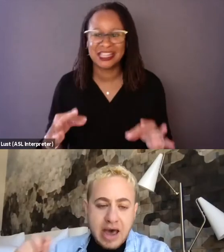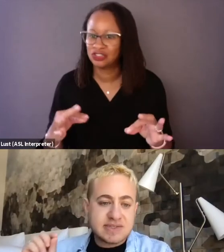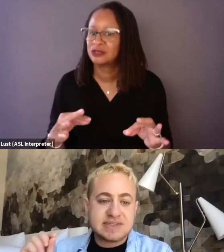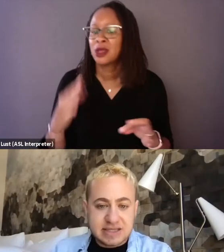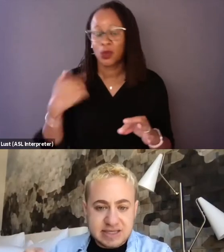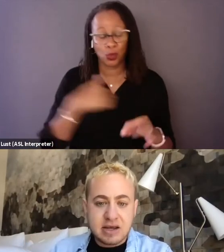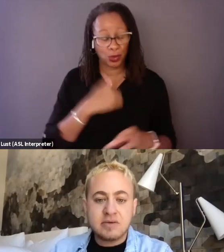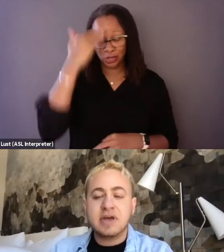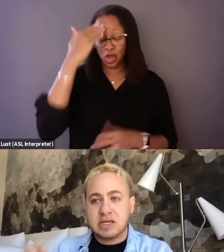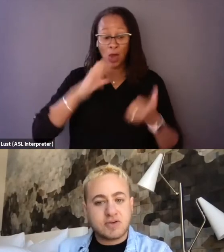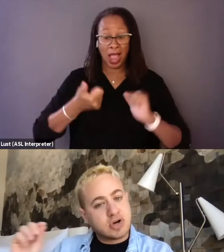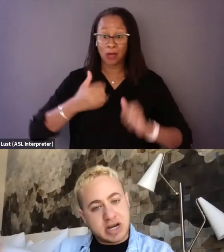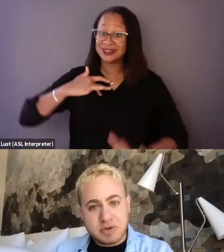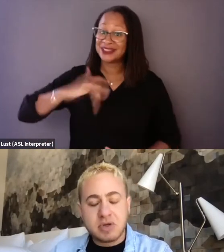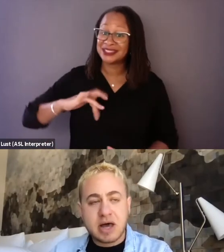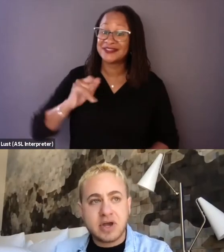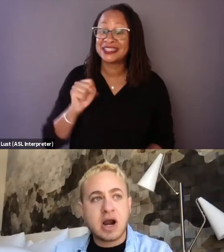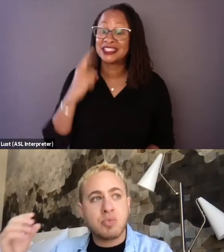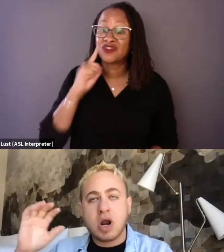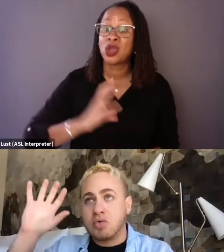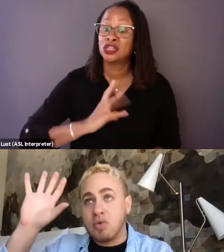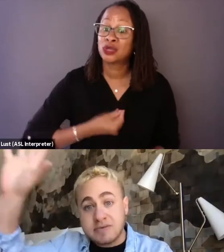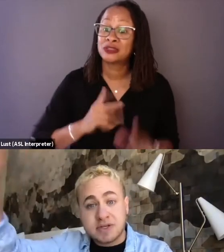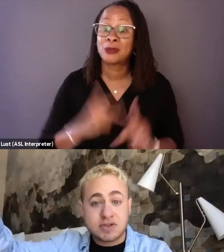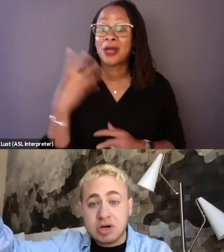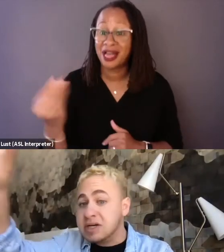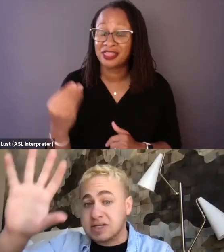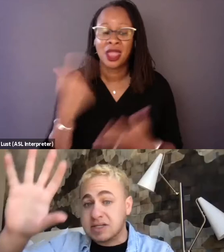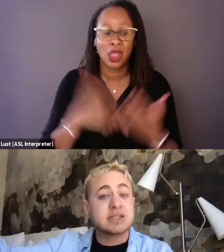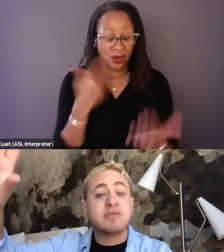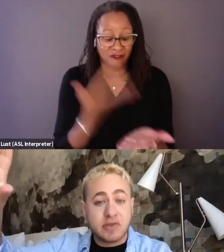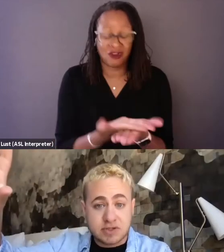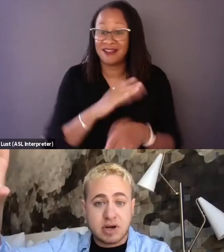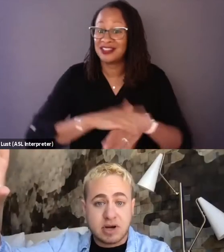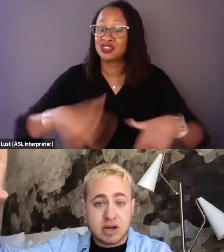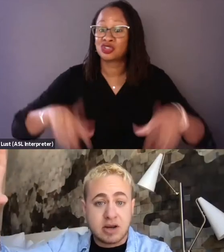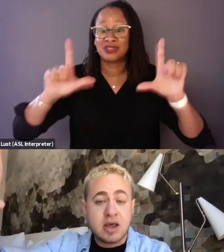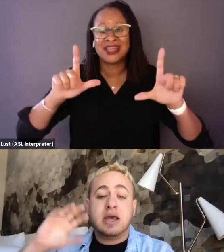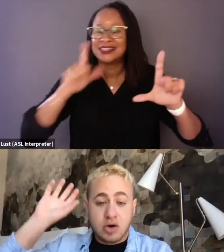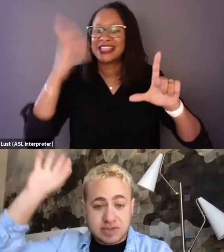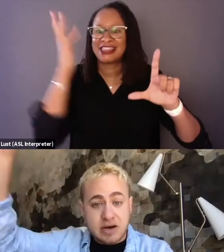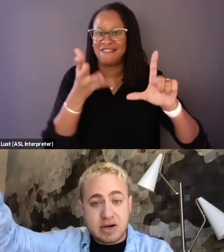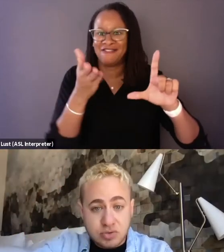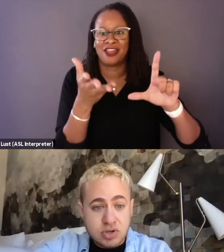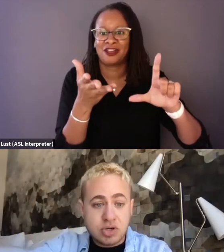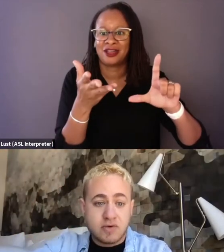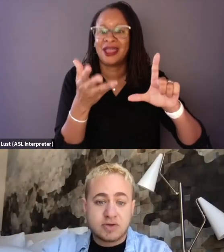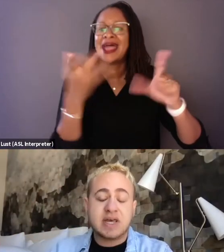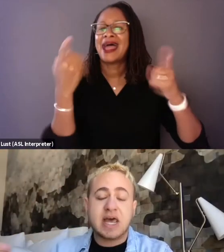how sensitive it is for trans people out there, and what arrives on screen doesn't just live on the screen. It goes out into the universe